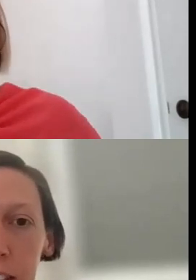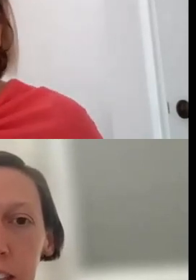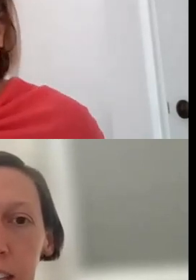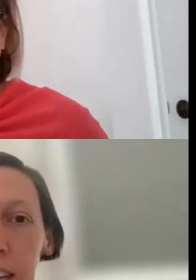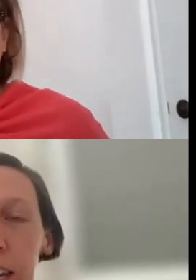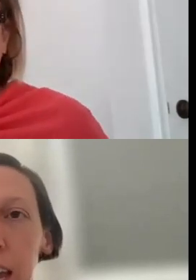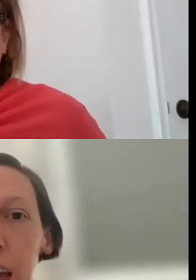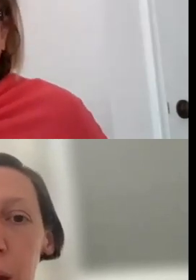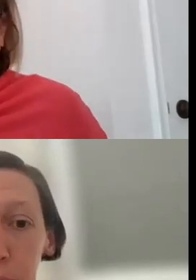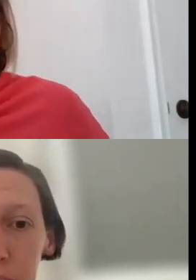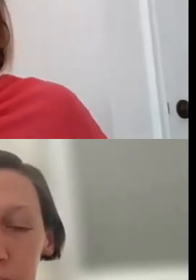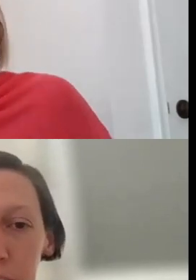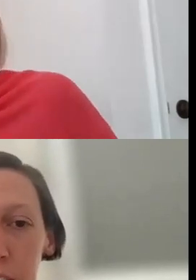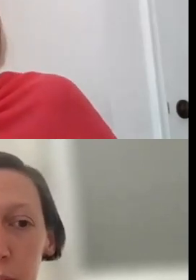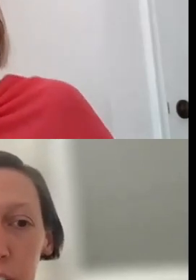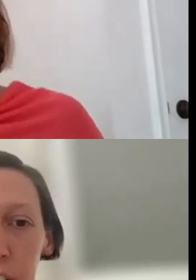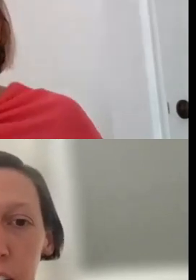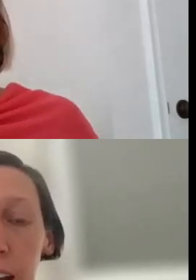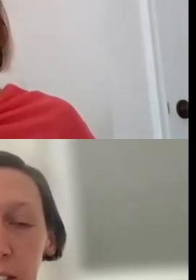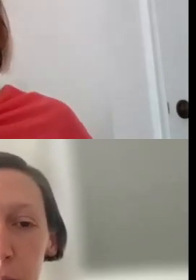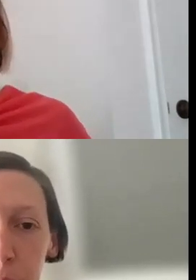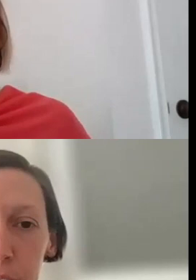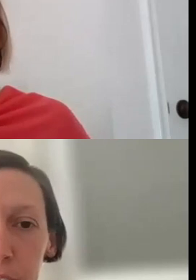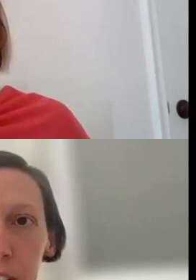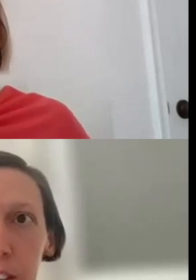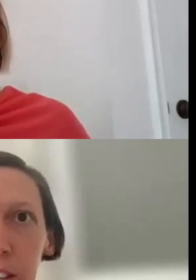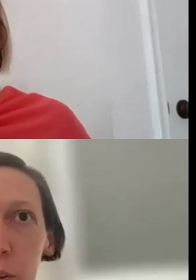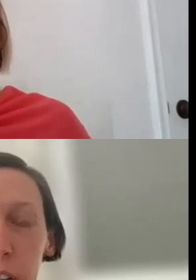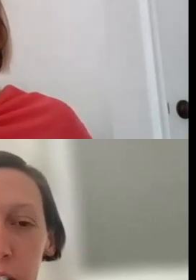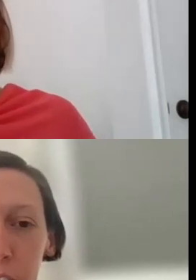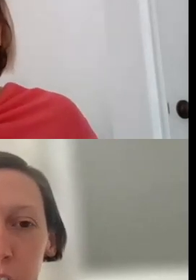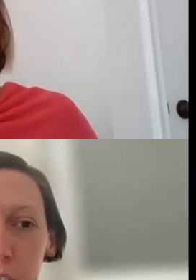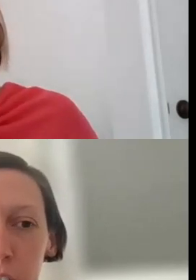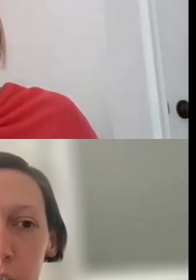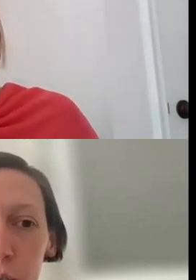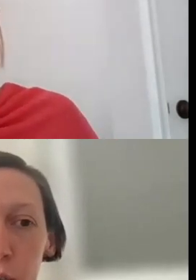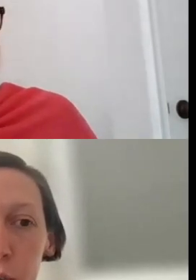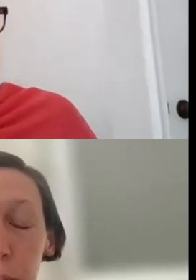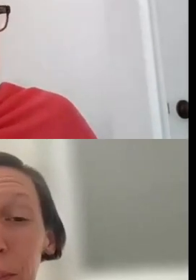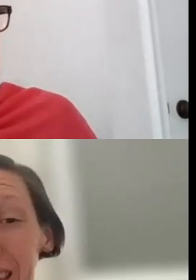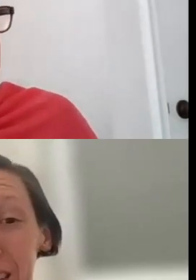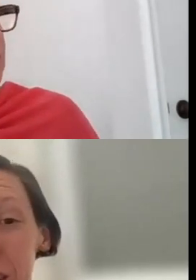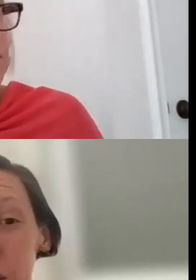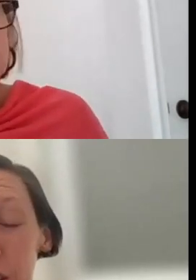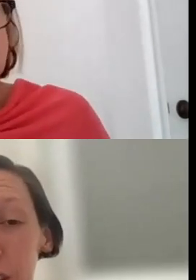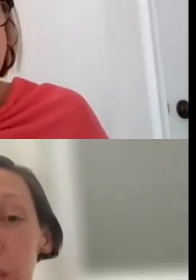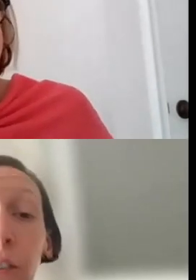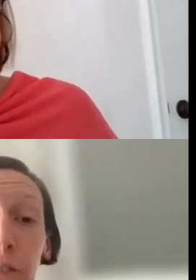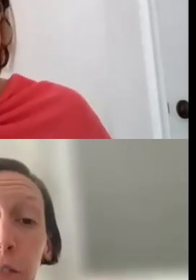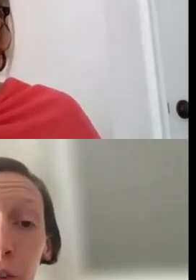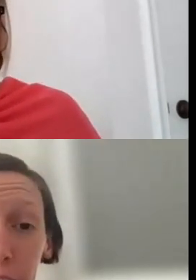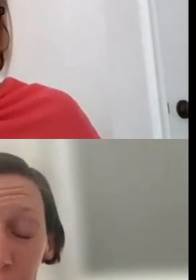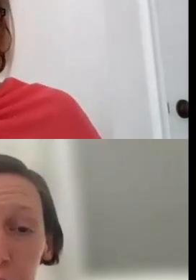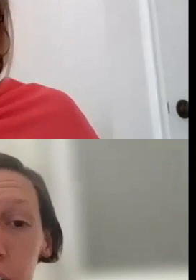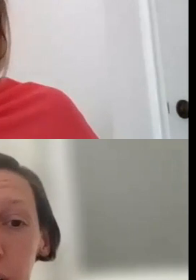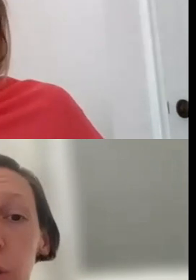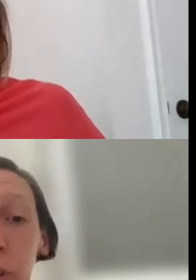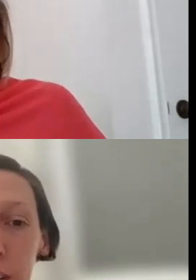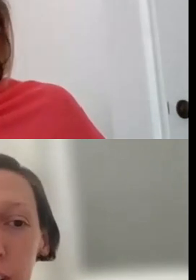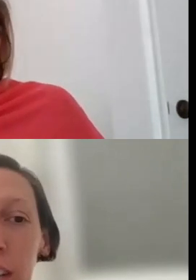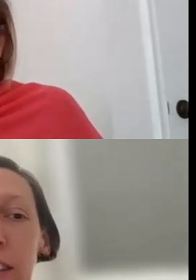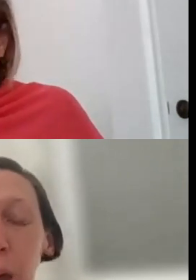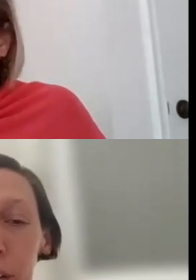THE APPLICANT ON RECORD HAS TO BE THE ORGANIZATION TO MANAGE THE, IF GRANTS ARE AWARDED, THE